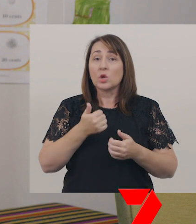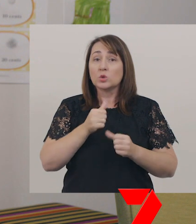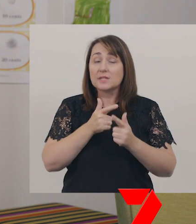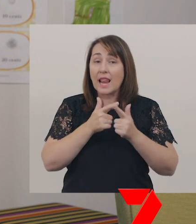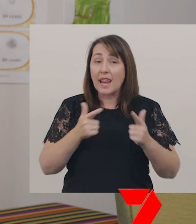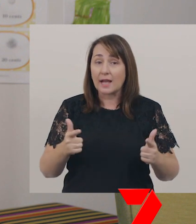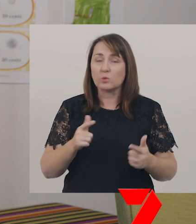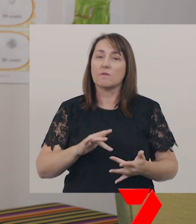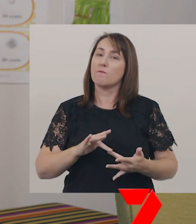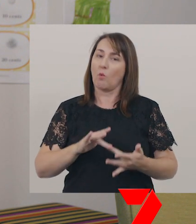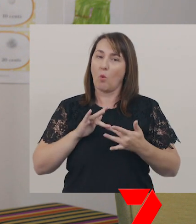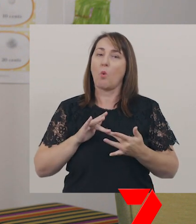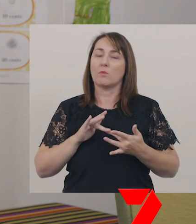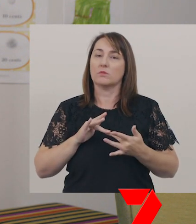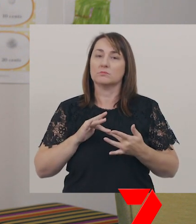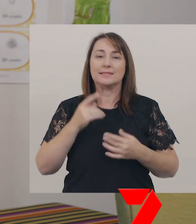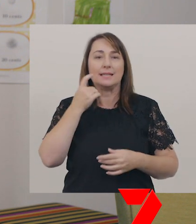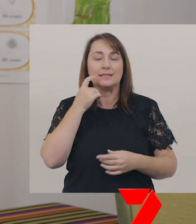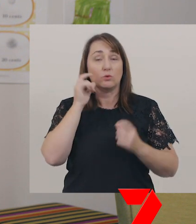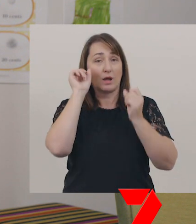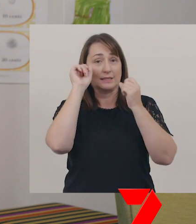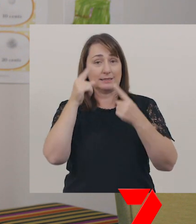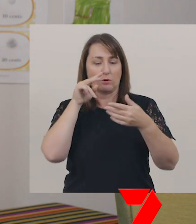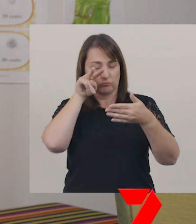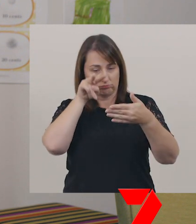and can be followed easily, by anyone who wants to read them.